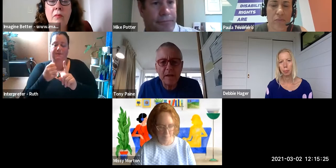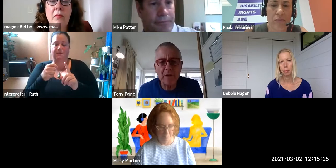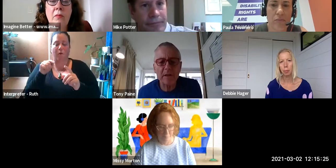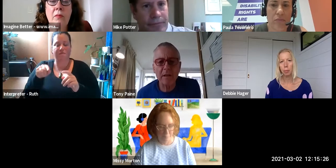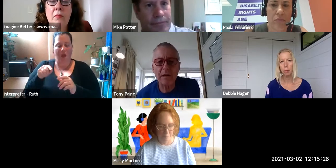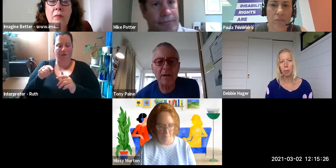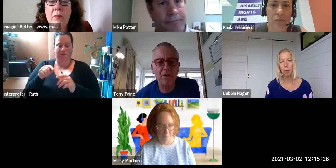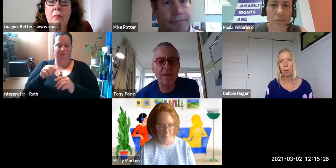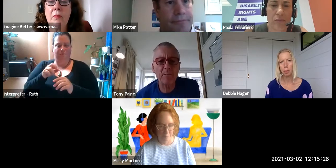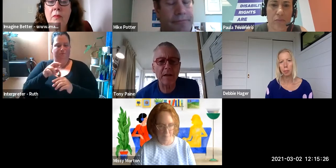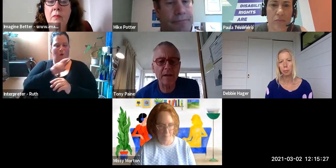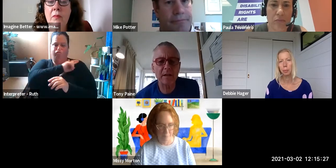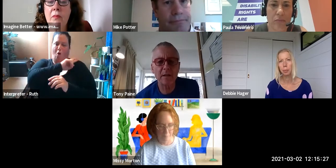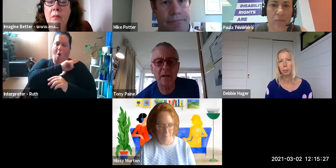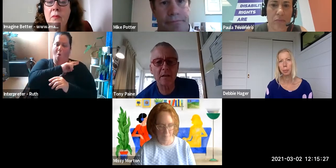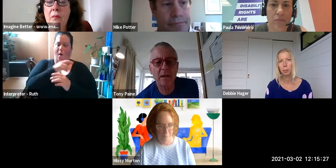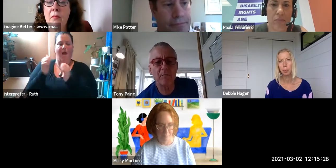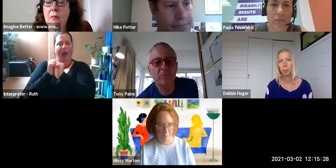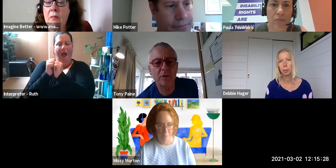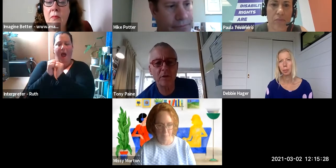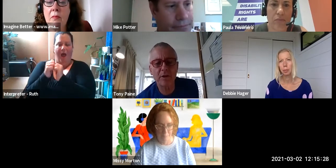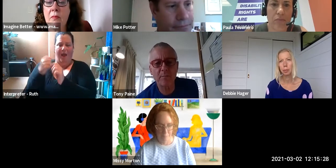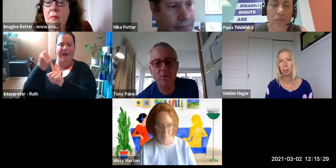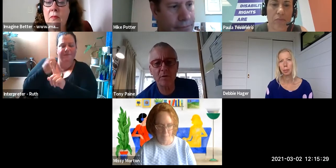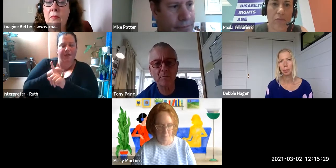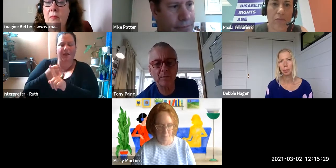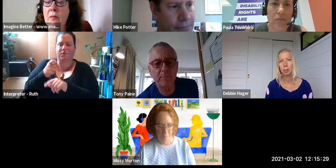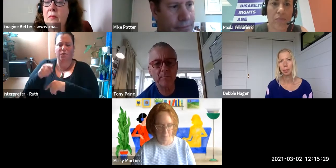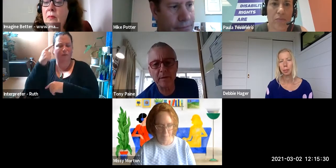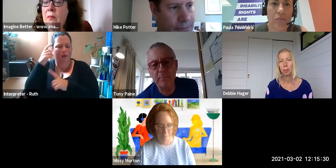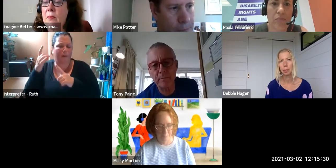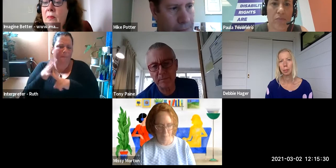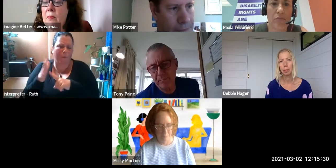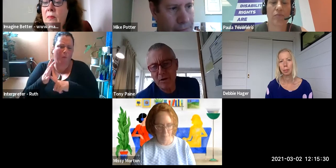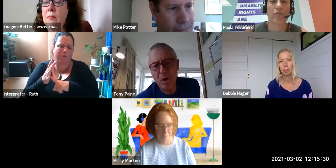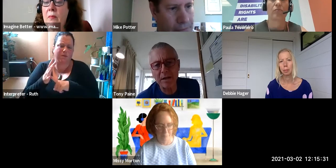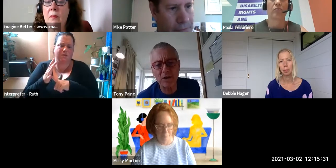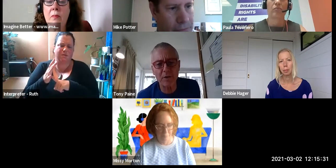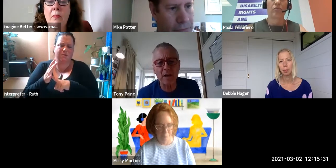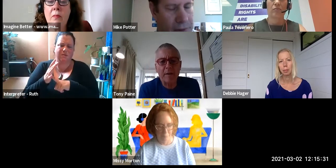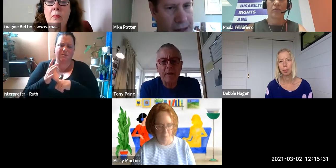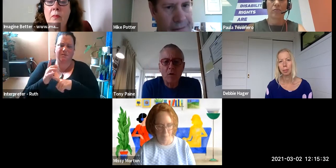being an advocate ... how do you see that playing out and what do you think is important to be bearing in mind as you're thinking about that?